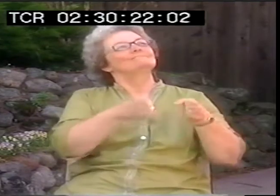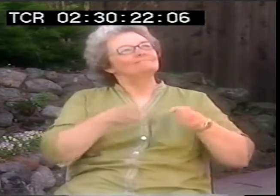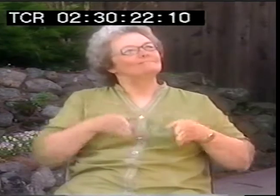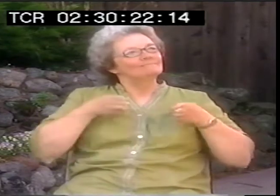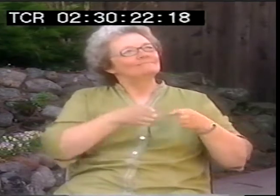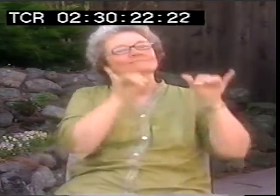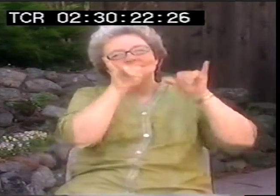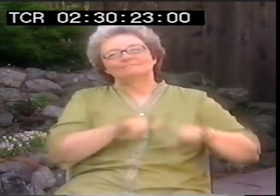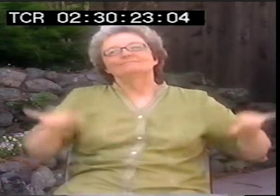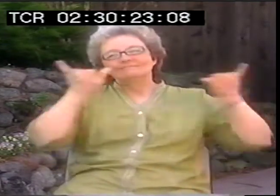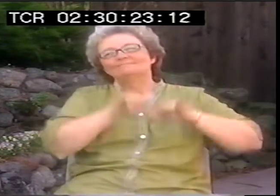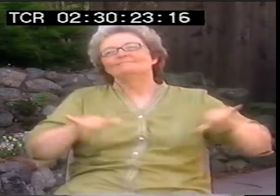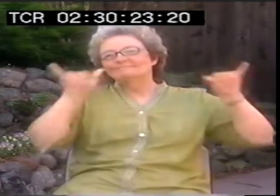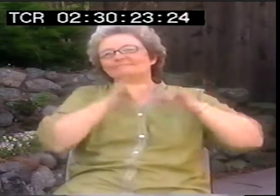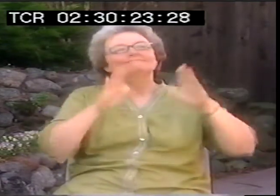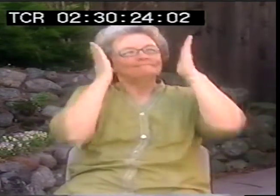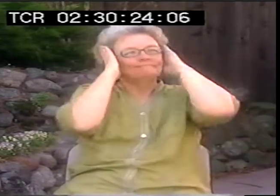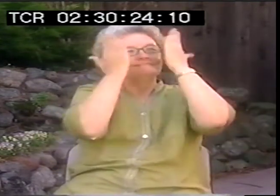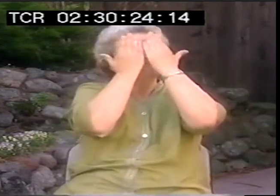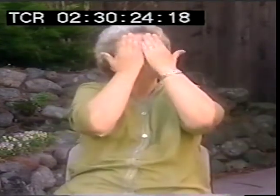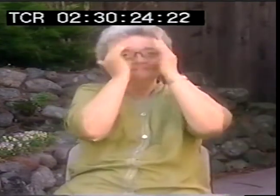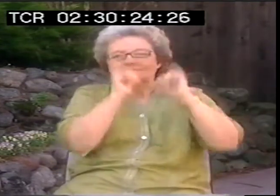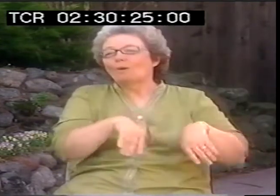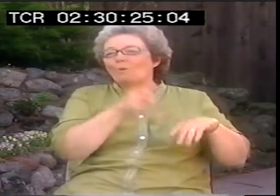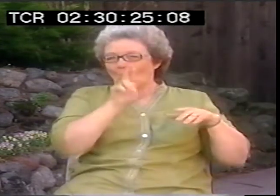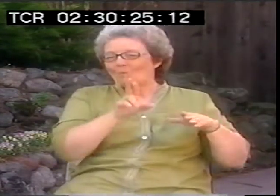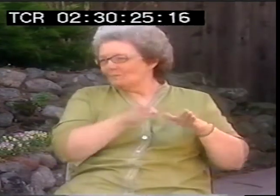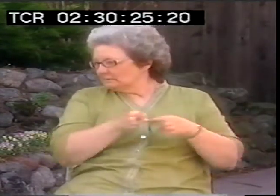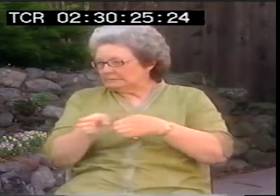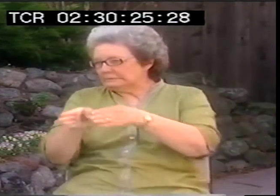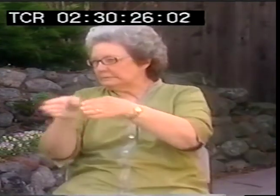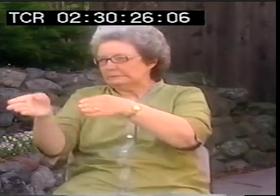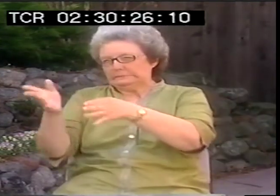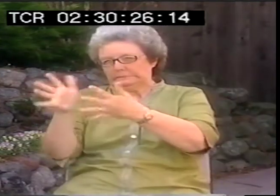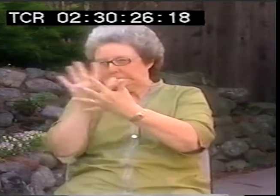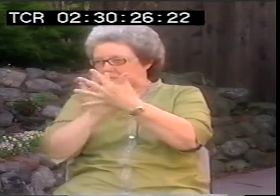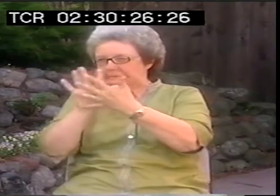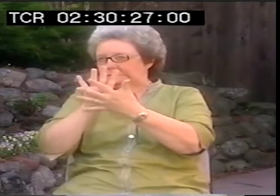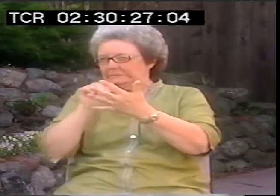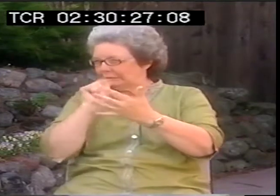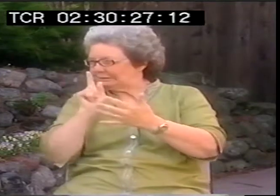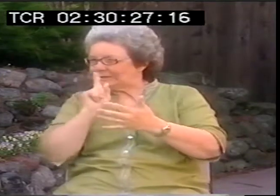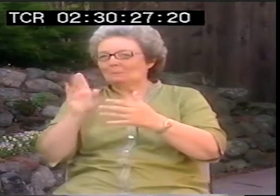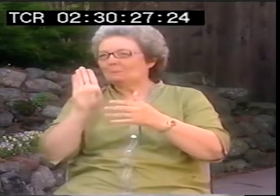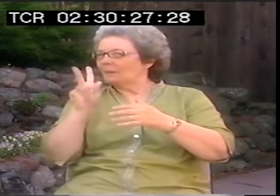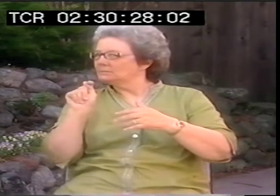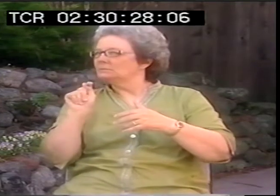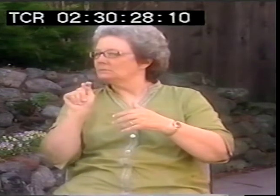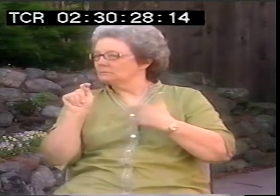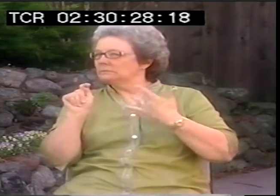like the Robert Frost poem, the road that is taken. Or we could take the road not taken and be willing to go there.